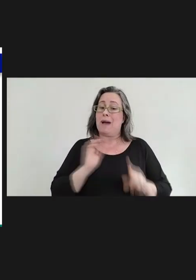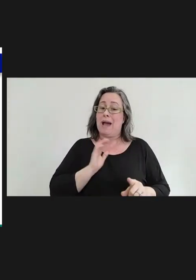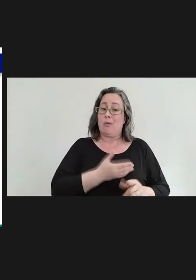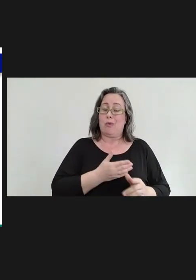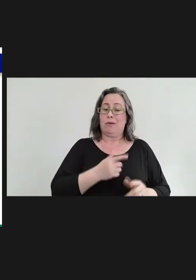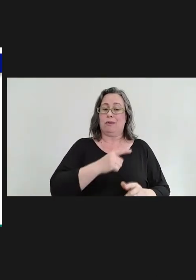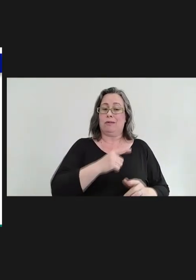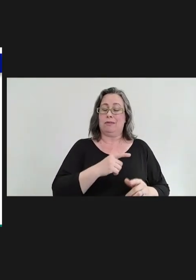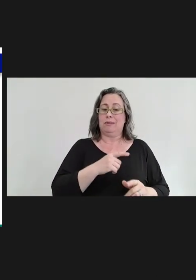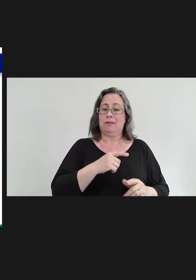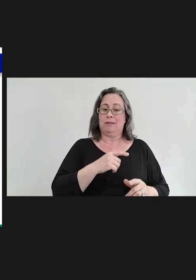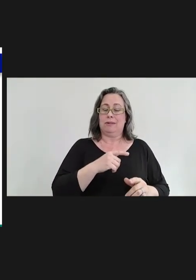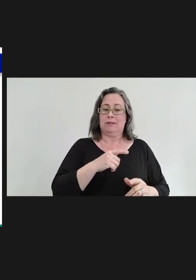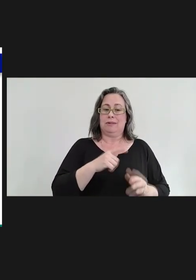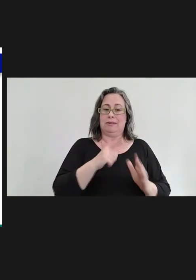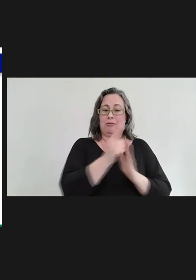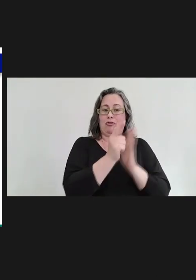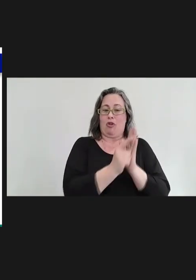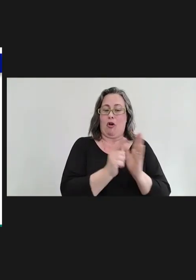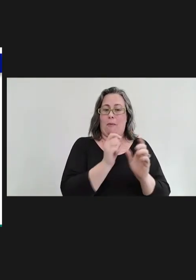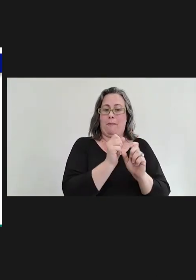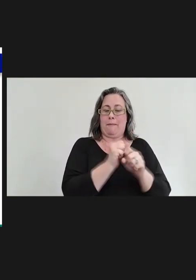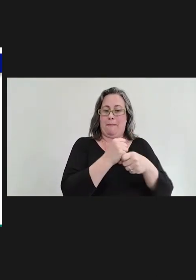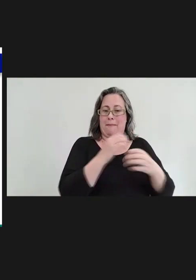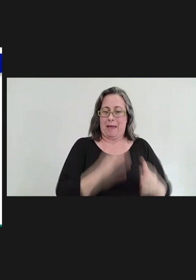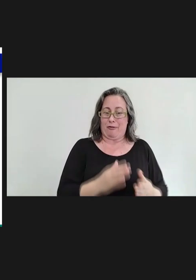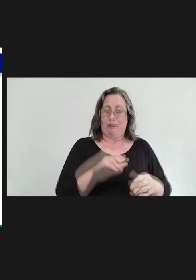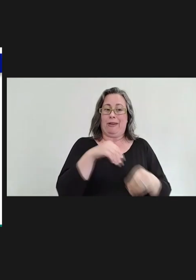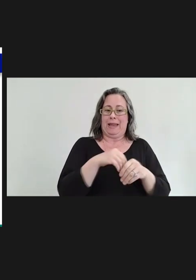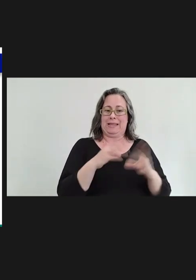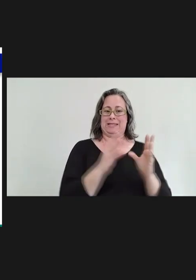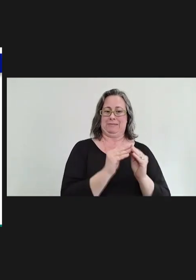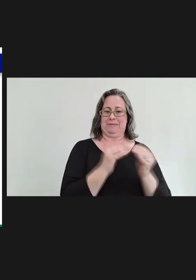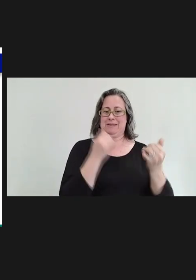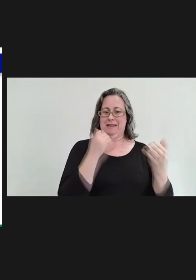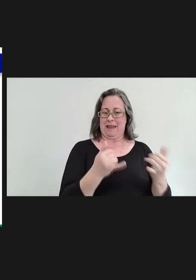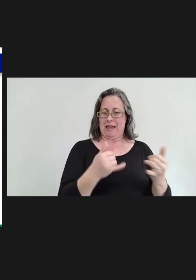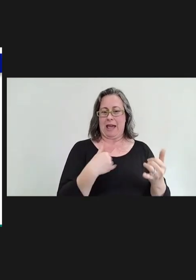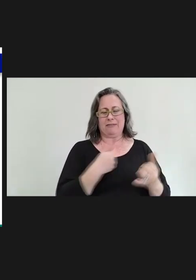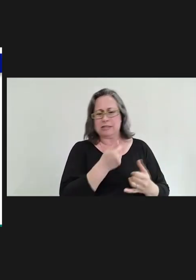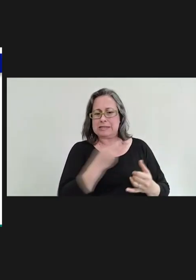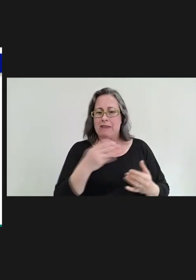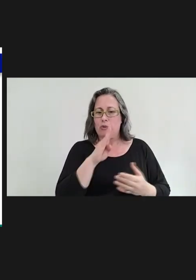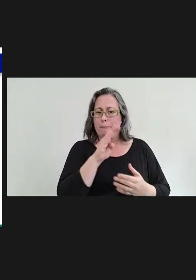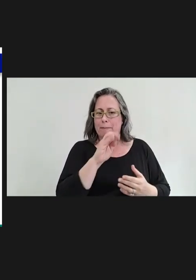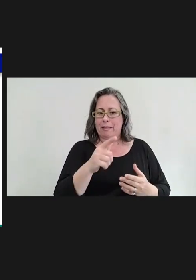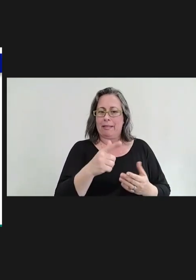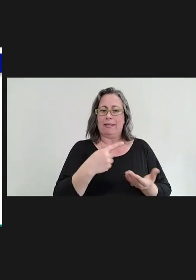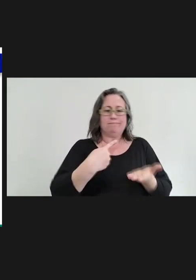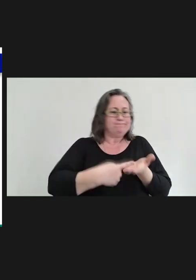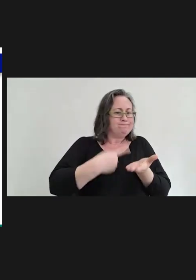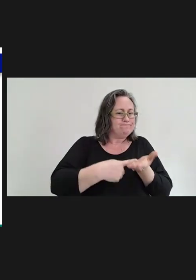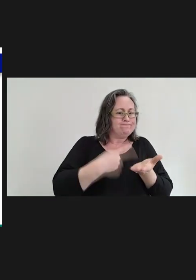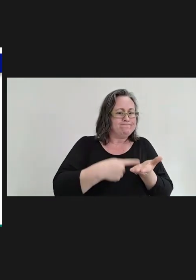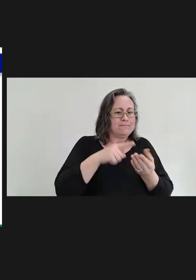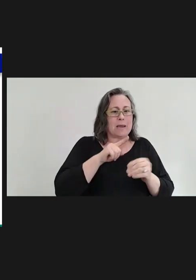remark that we have several bills going through. We've heard comments about kind of post-COVID,